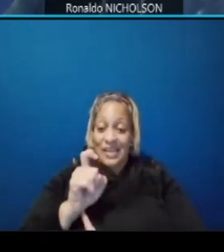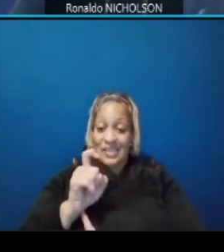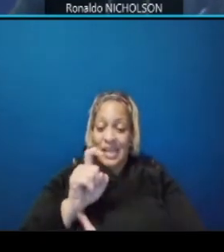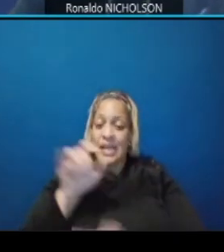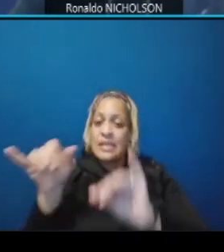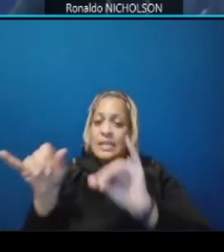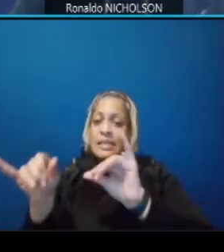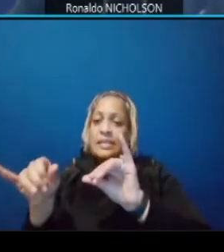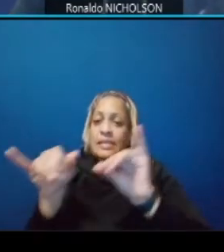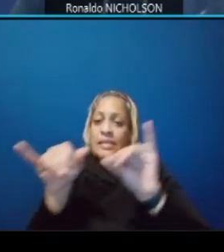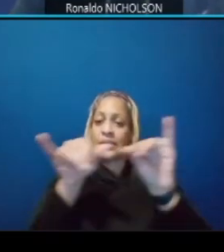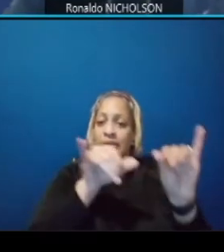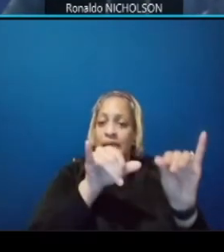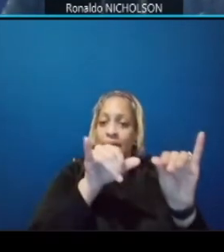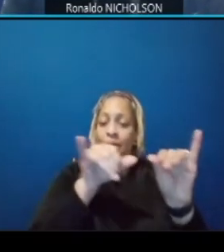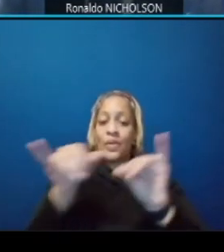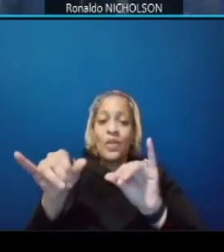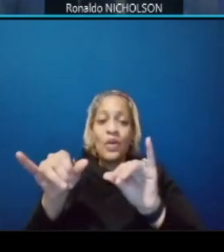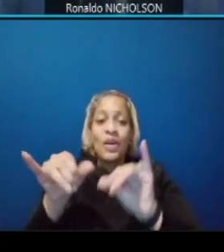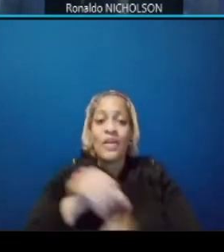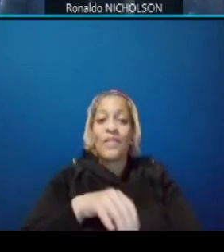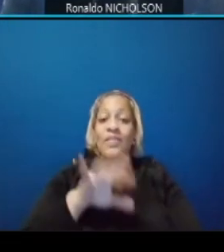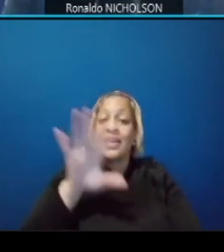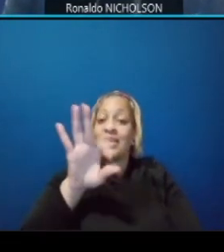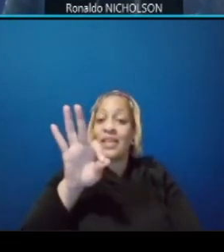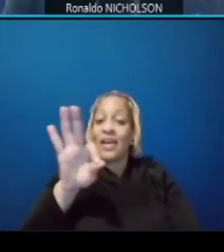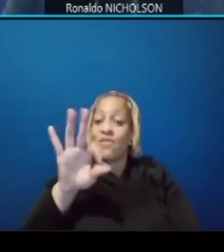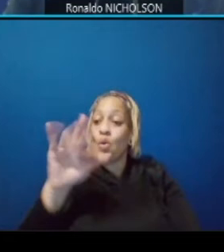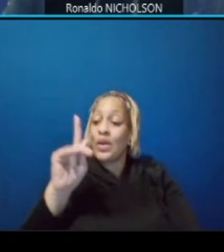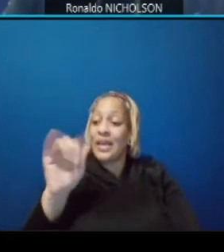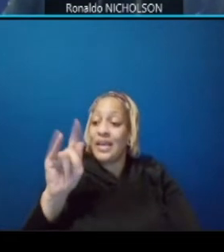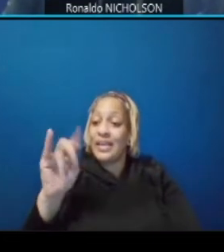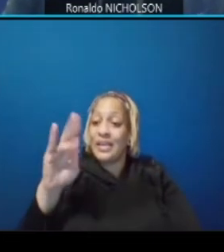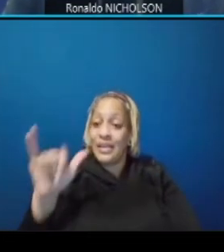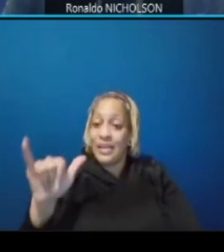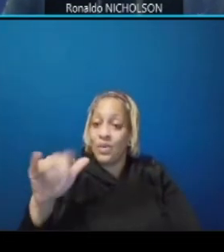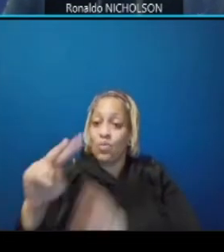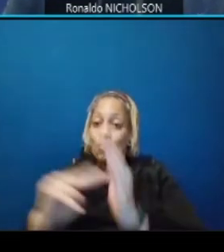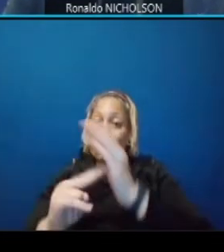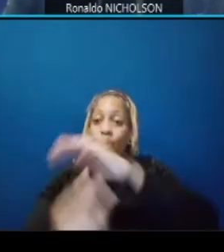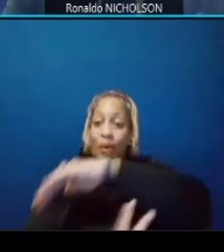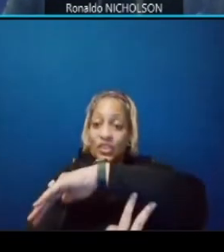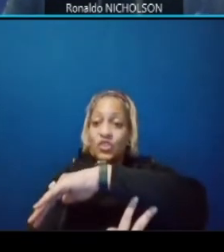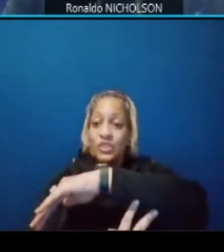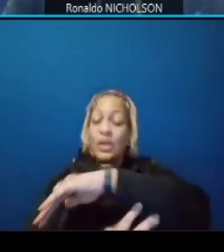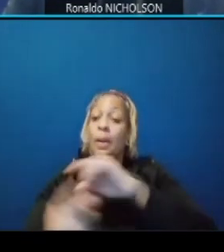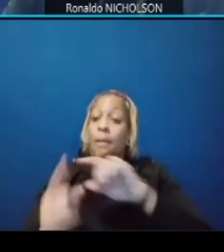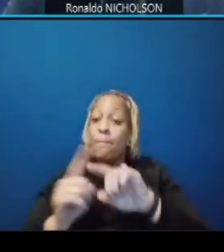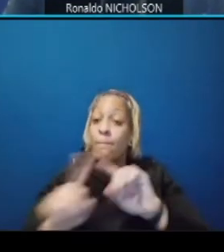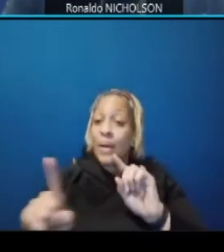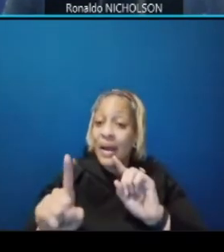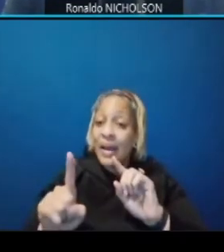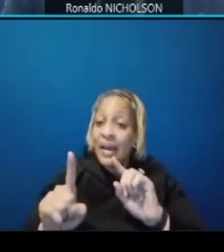to the ethel kennedy bridge with a 14-foot shared use path but for added protection we will have an